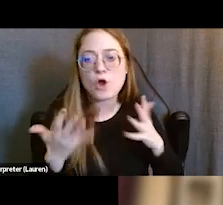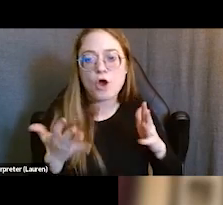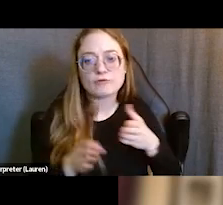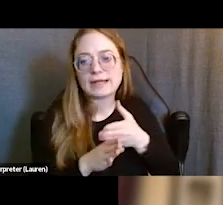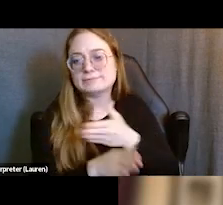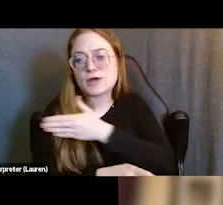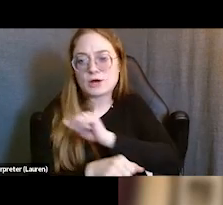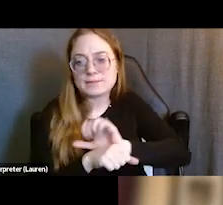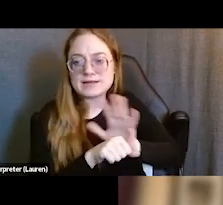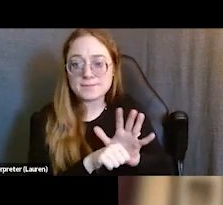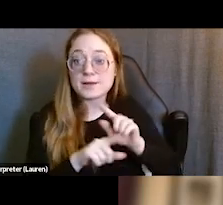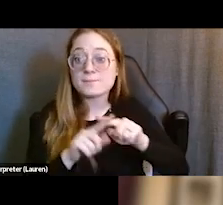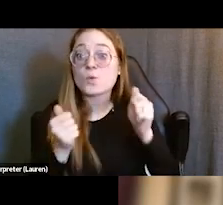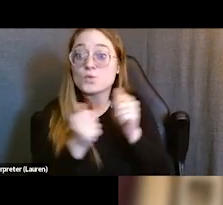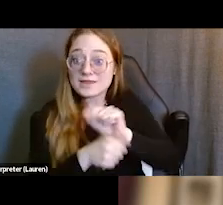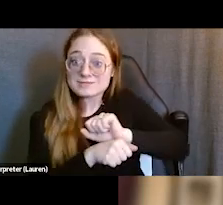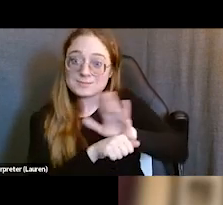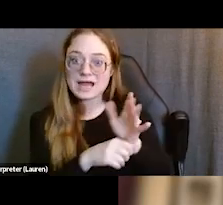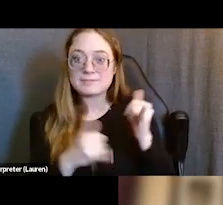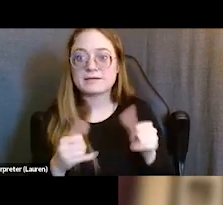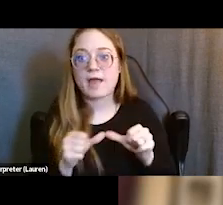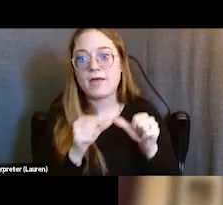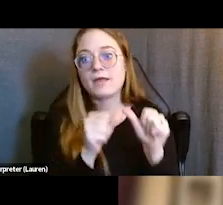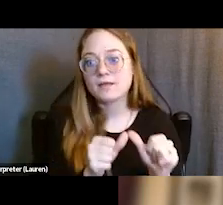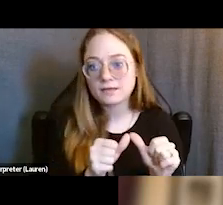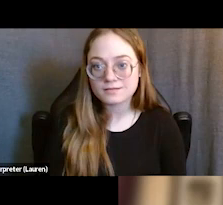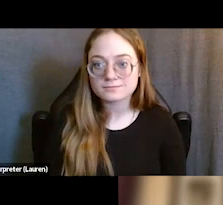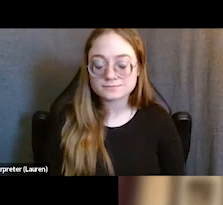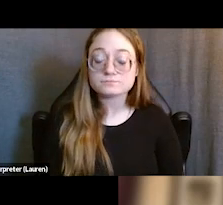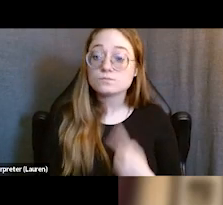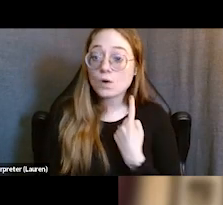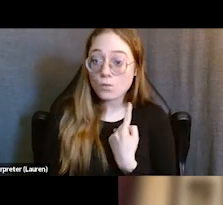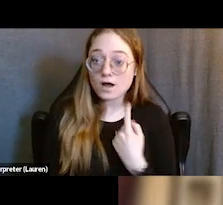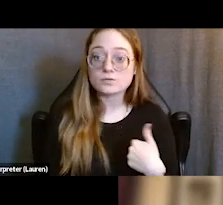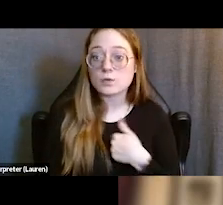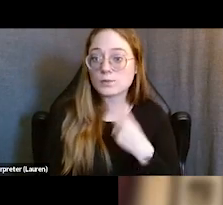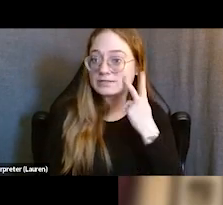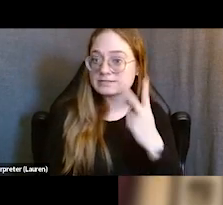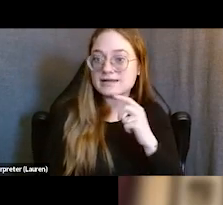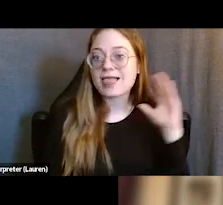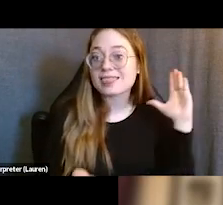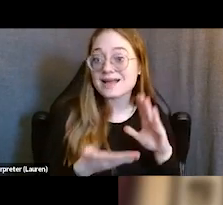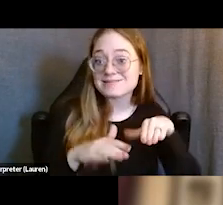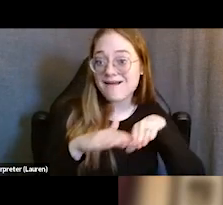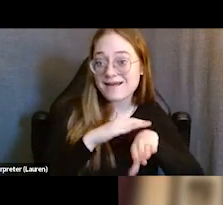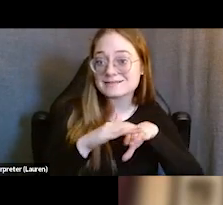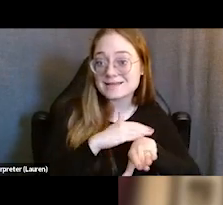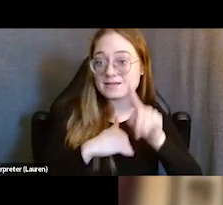But with the pandemic, they've persisted even further. And so, one is that we're seeing not only less access to our clients to begin with,